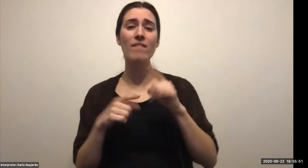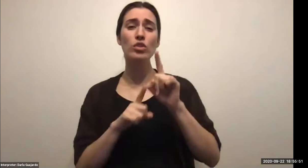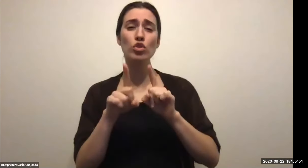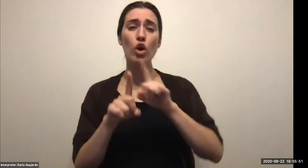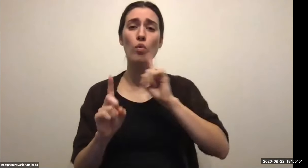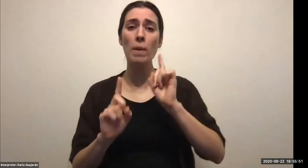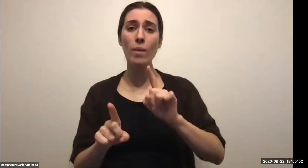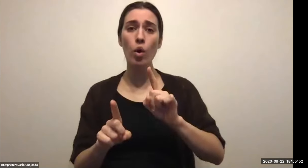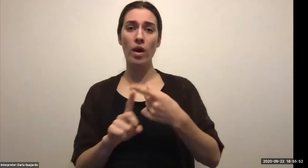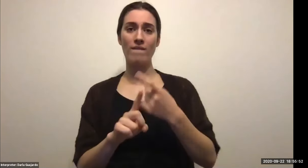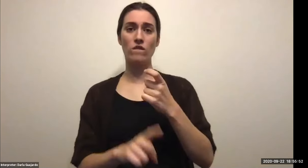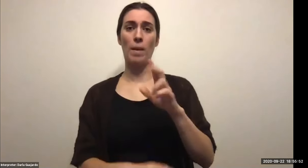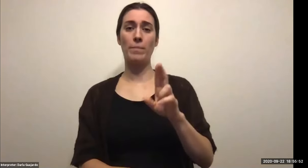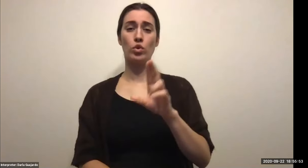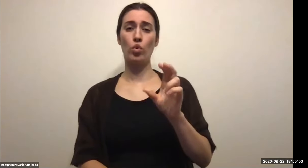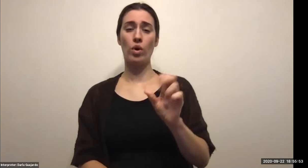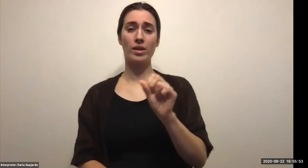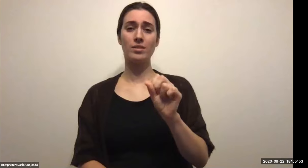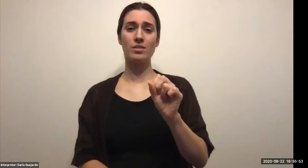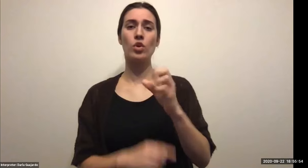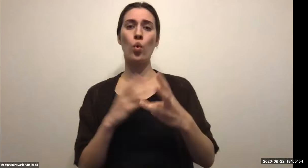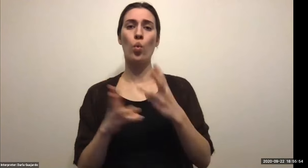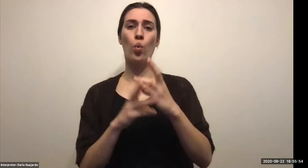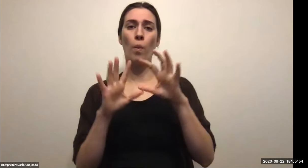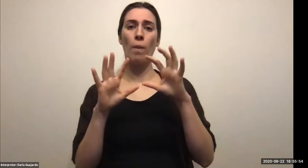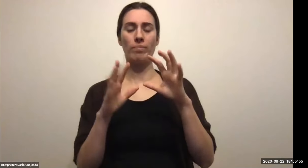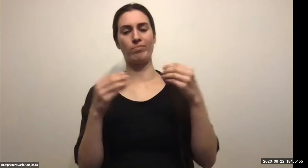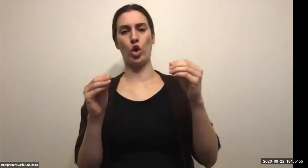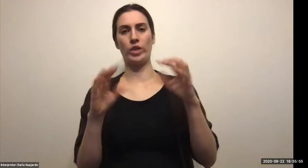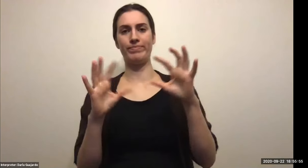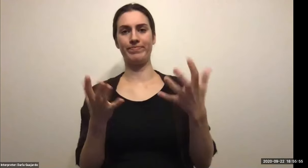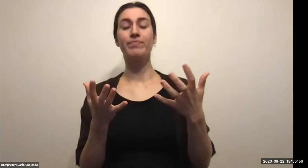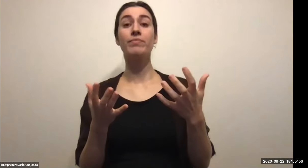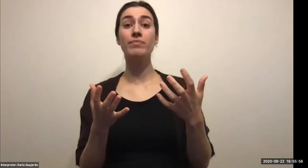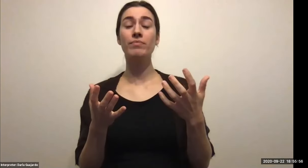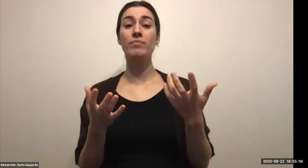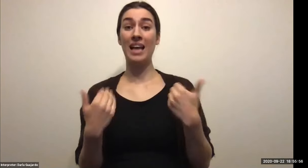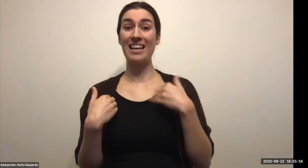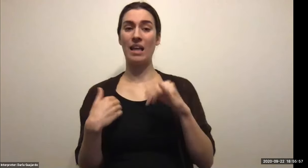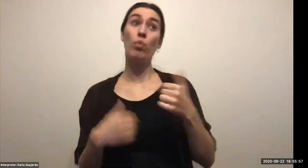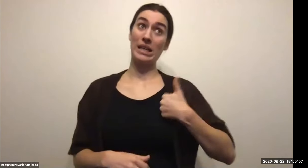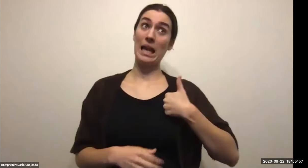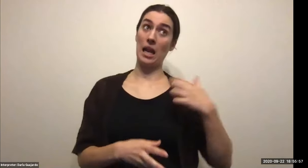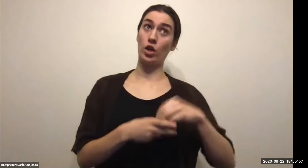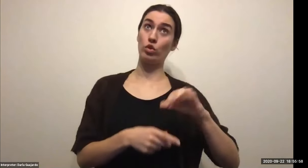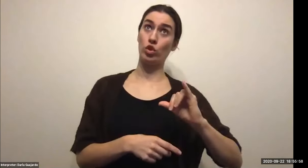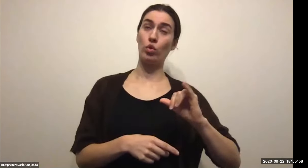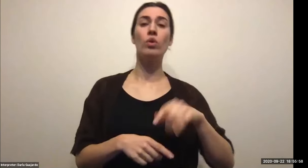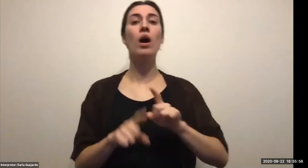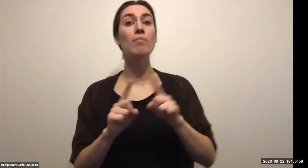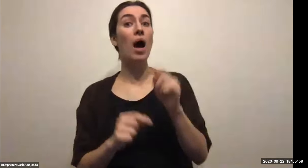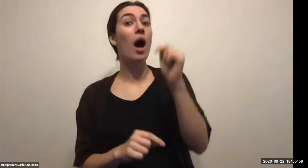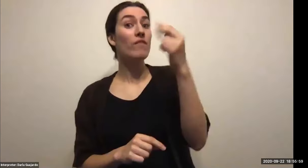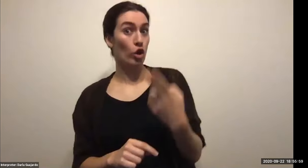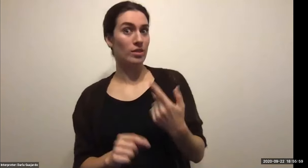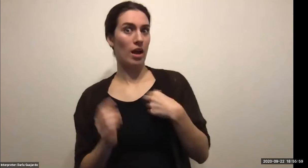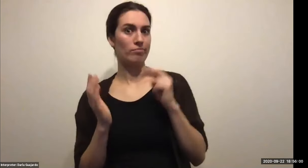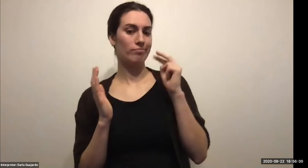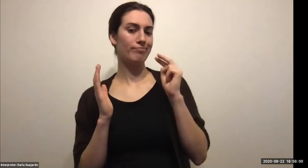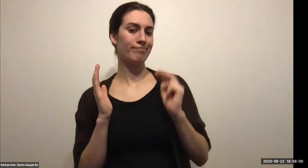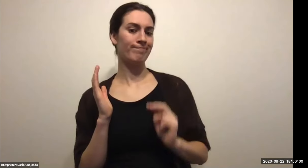Keith Wolling: In transfer from a two year school in like my role community college or Morrisville or Alfred or, you know, all Solomon community college or you got Dell high